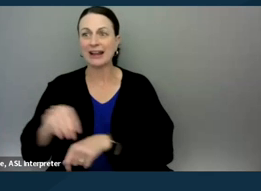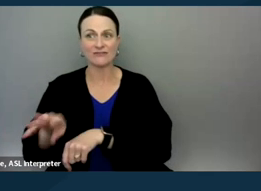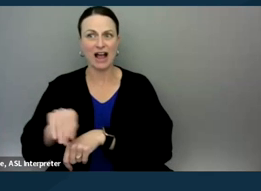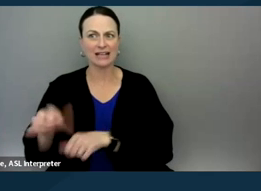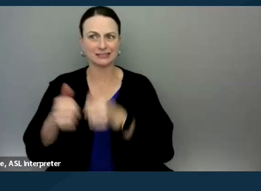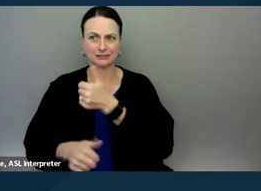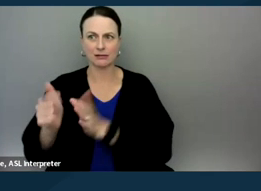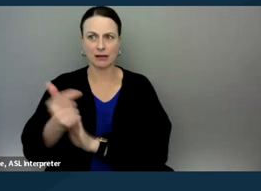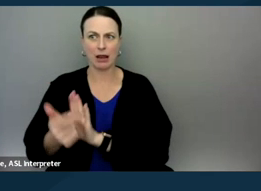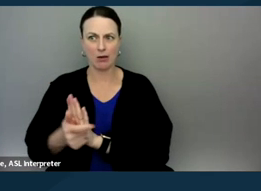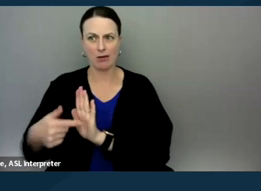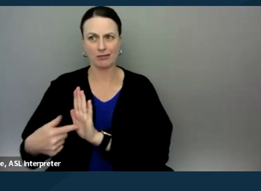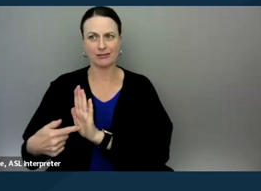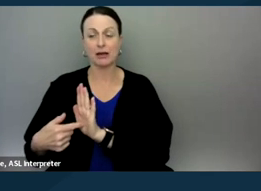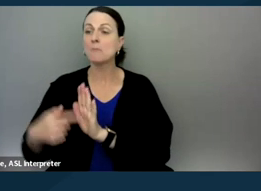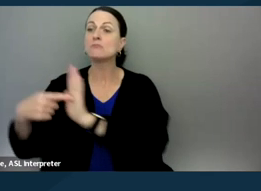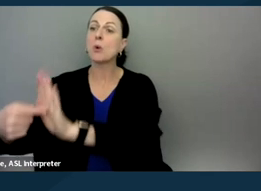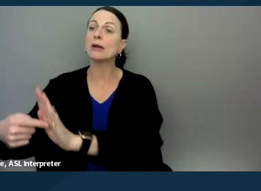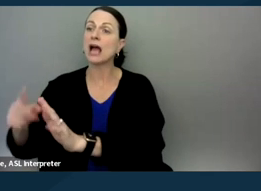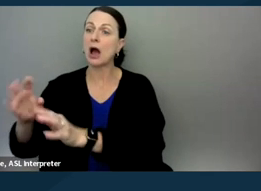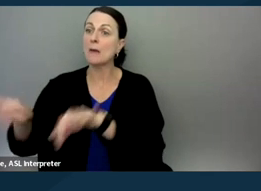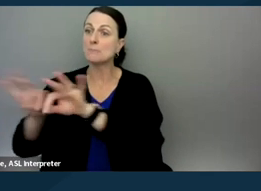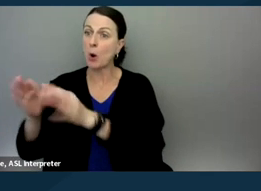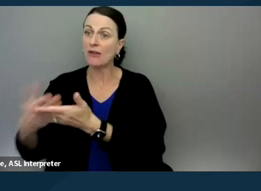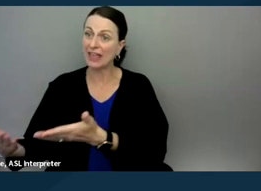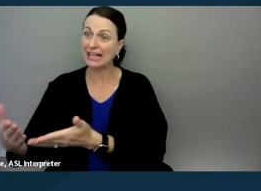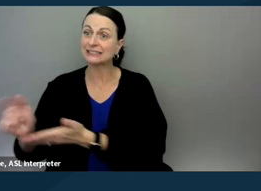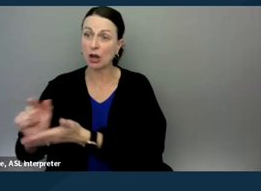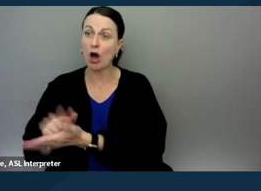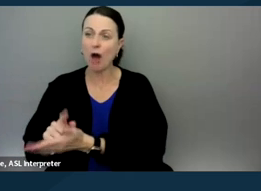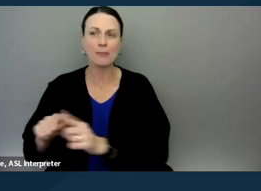by pointing out the relevant things that are in the law. So for example, if it's a,